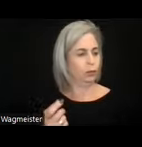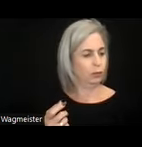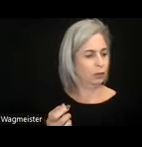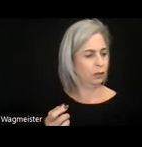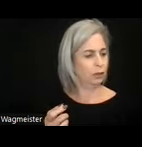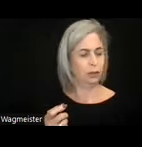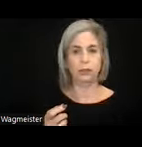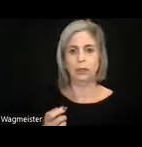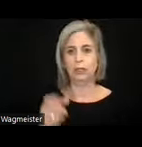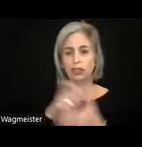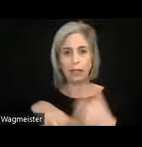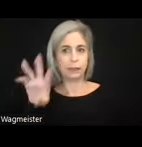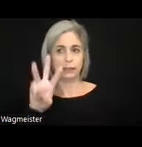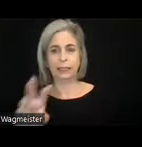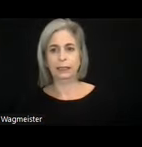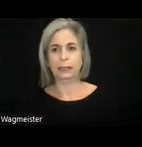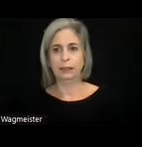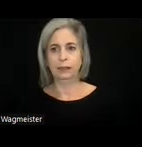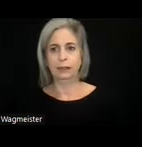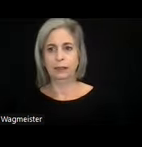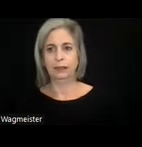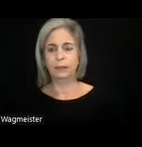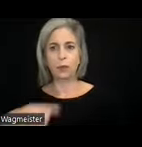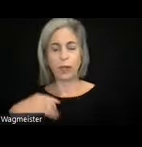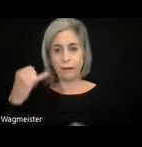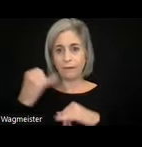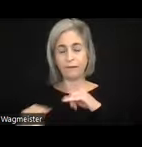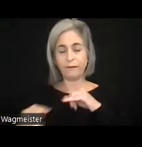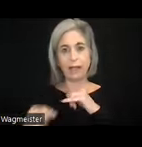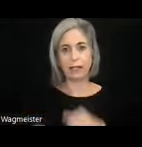In Chapter 6 we do have a final section on alternatives to video-based services